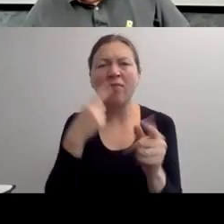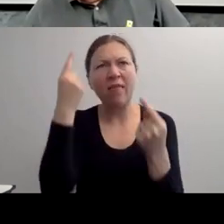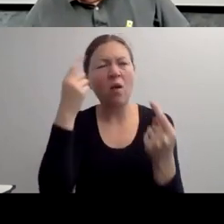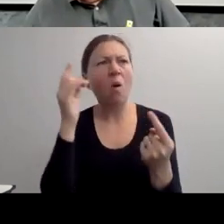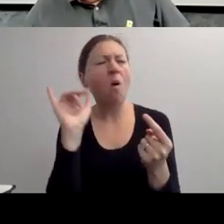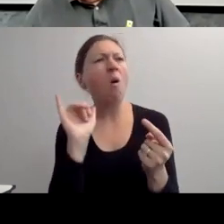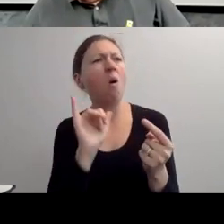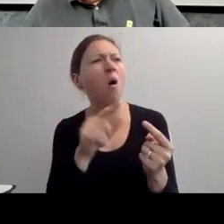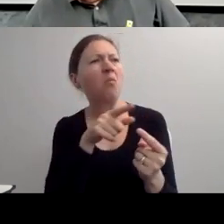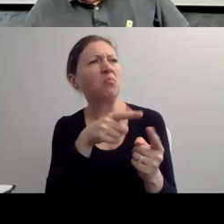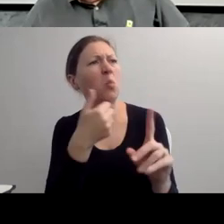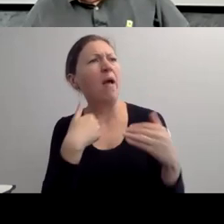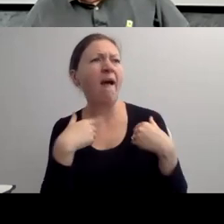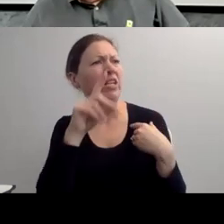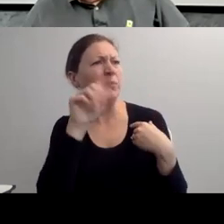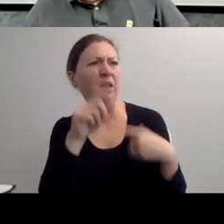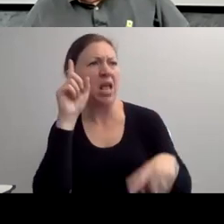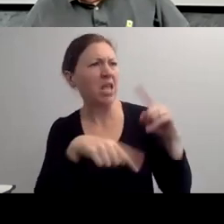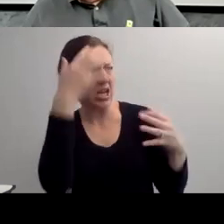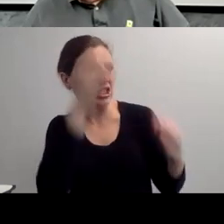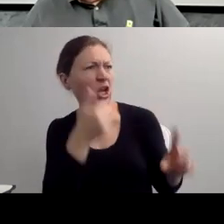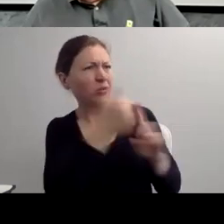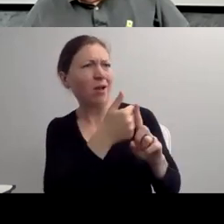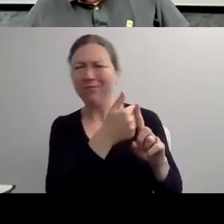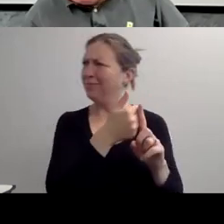SURE. ONE SLIDE BACK. YEAH.